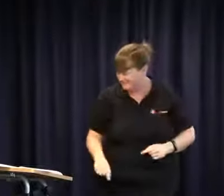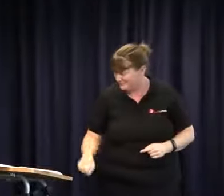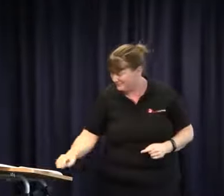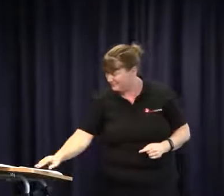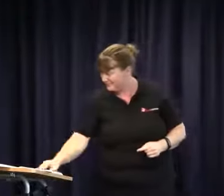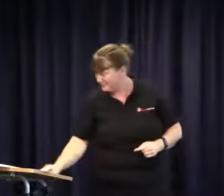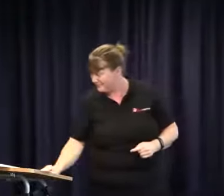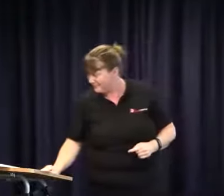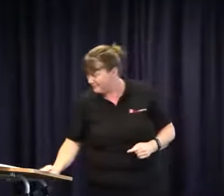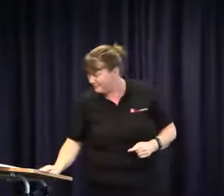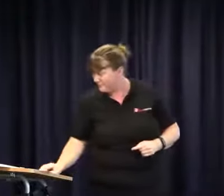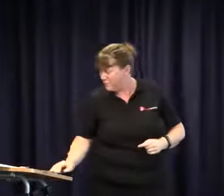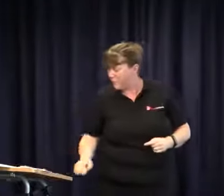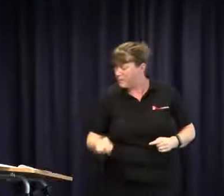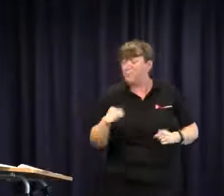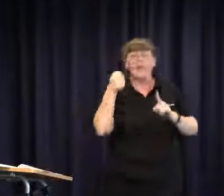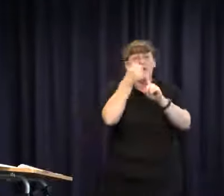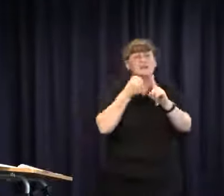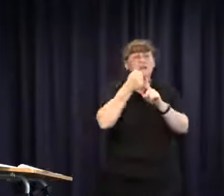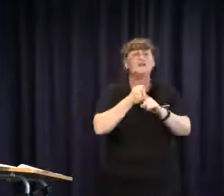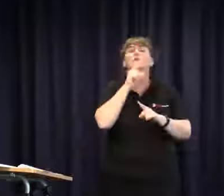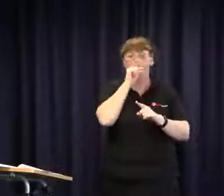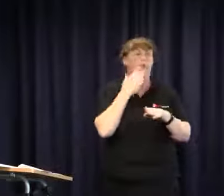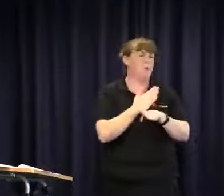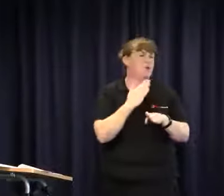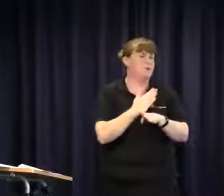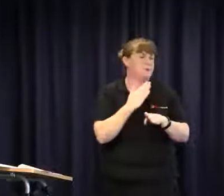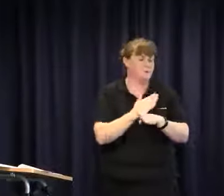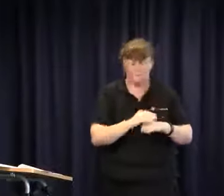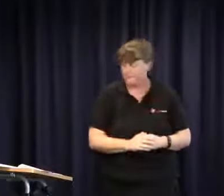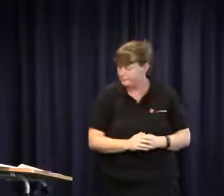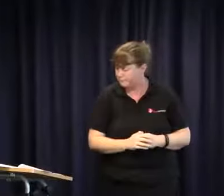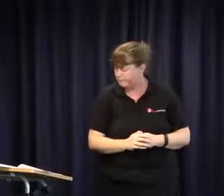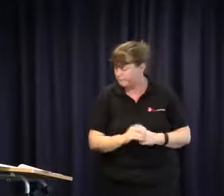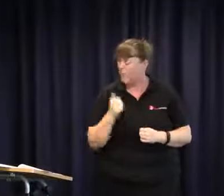come to actually fight the same issue that they were fighting 10 or 20 years ago. Systemic